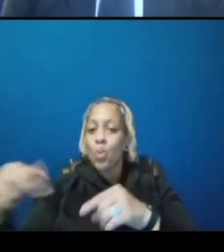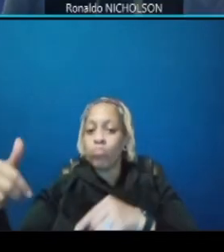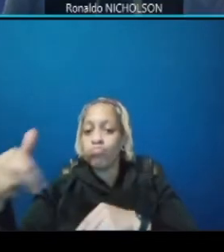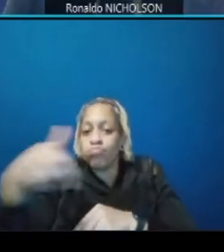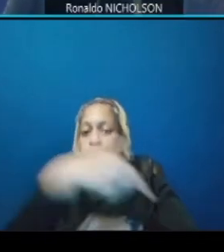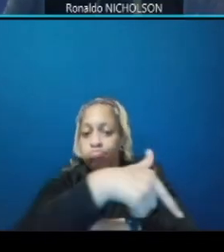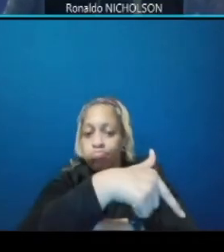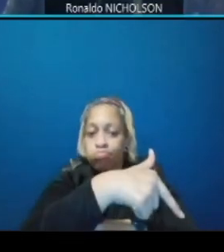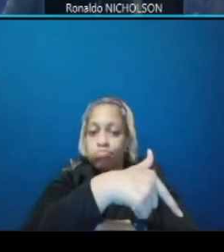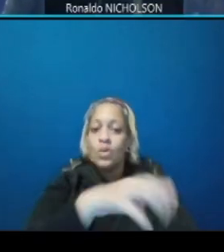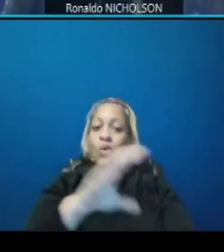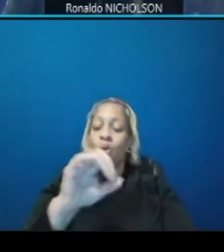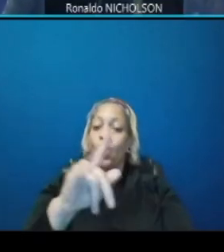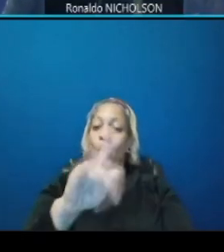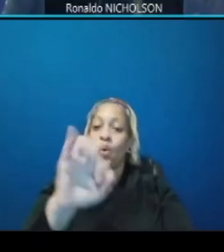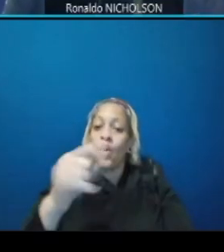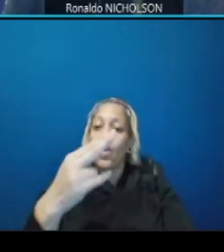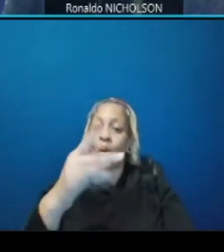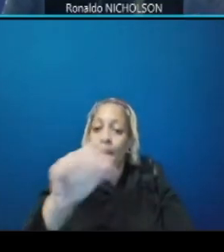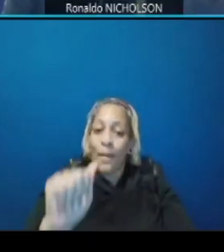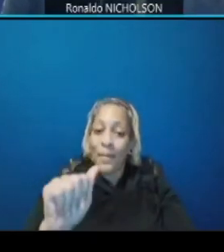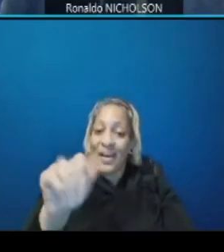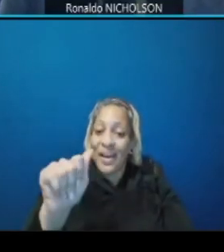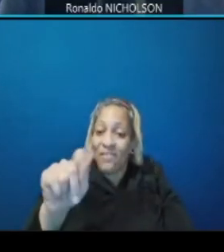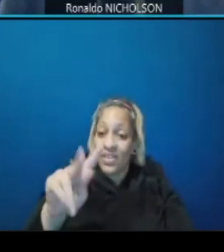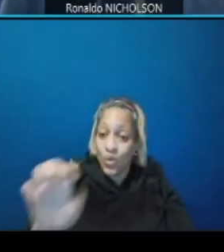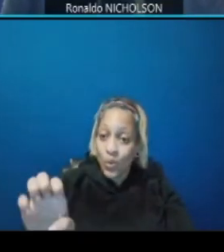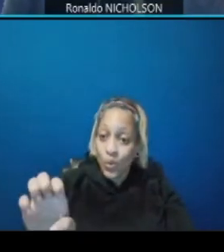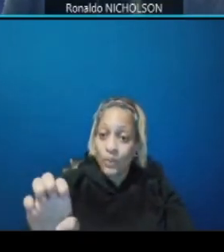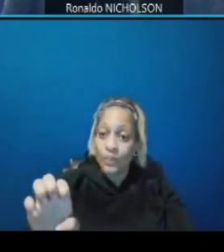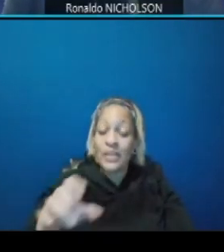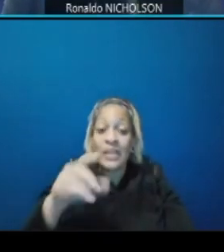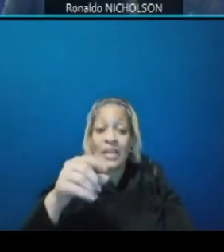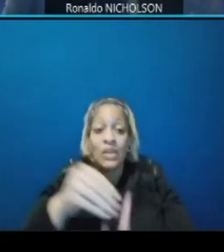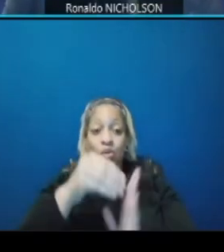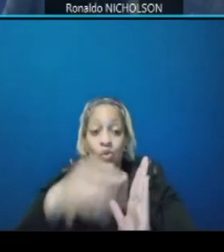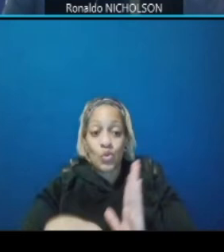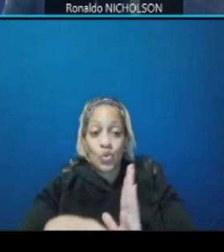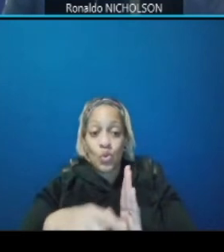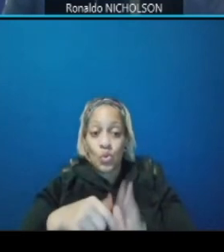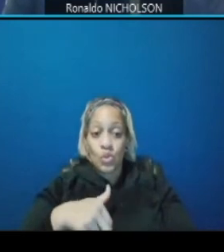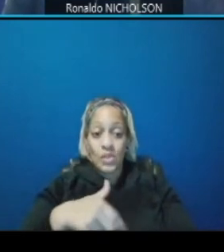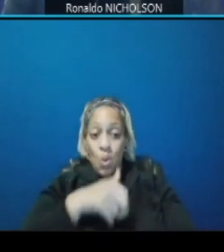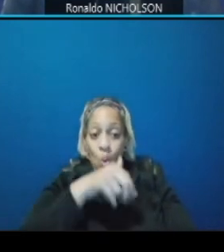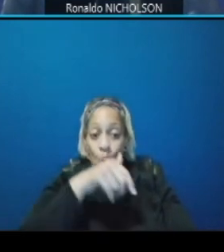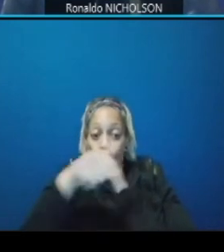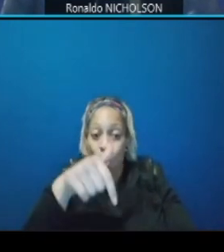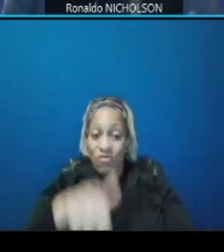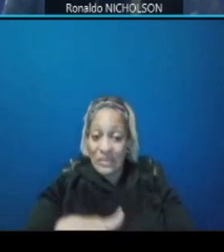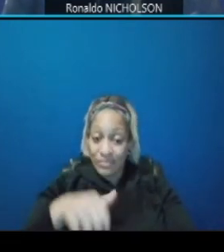in order for students to get from the south side of the residential communities